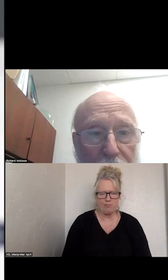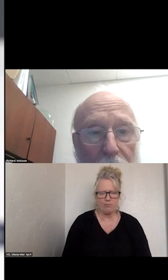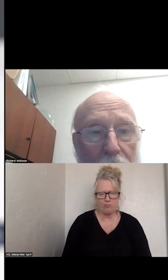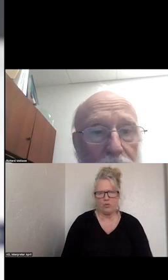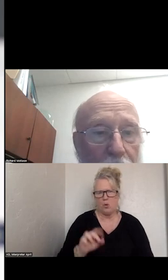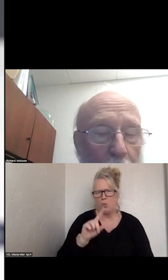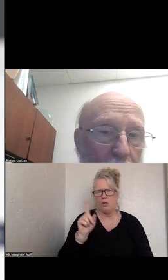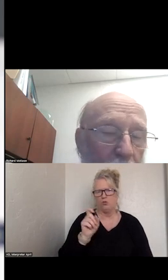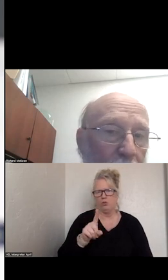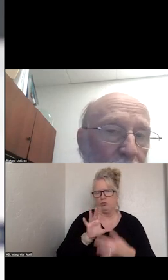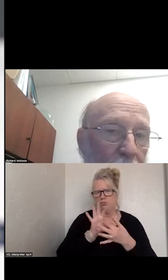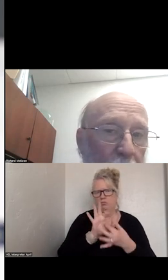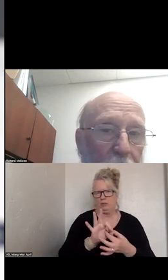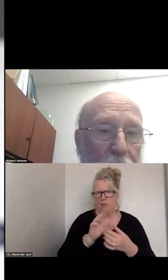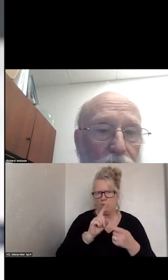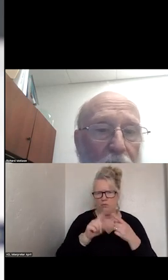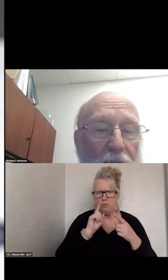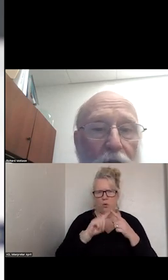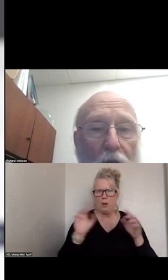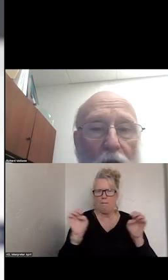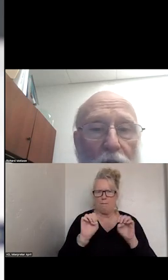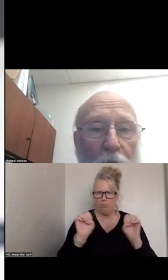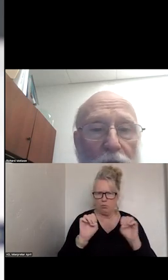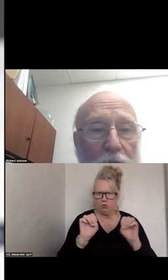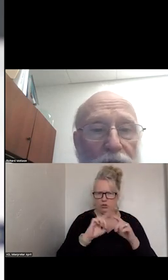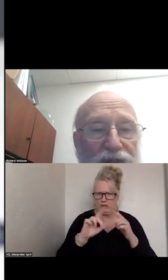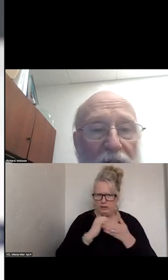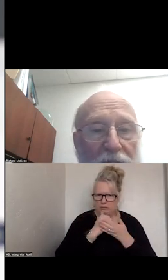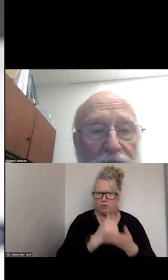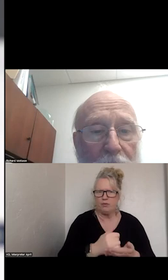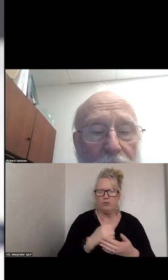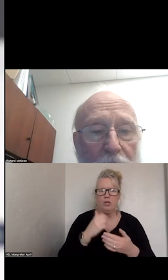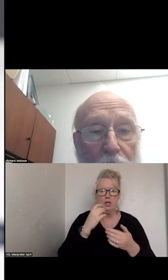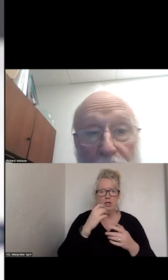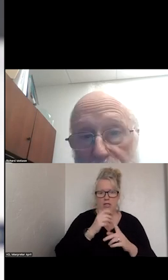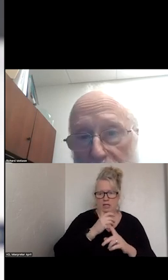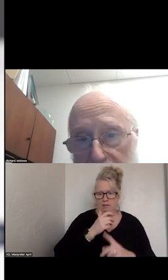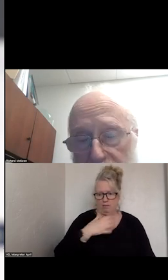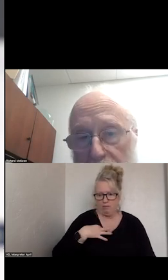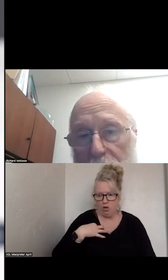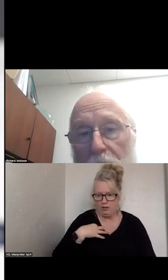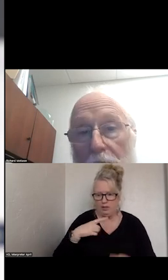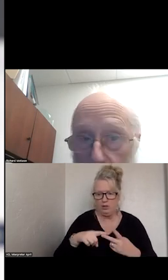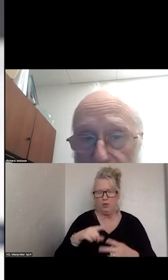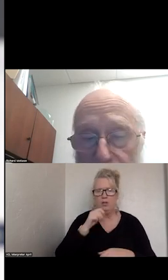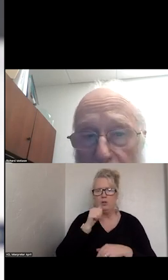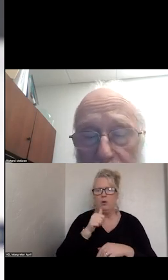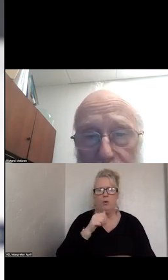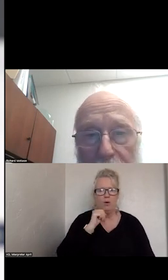DO WE TRACK ON WHETHER IT WAS VOLUNTARY OR NOT? WE DO TRACK ON